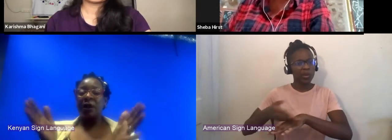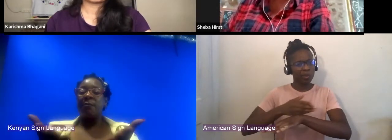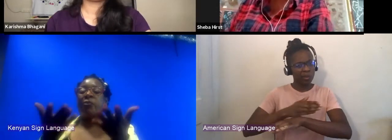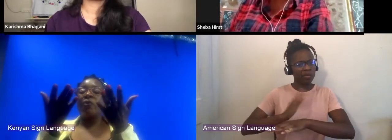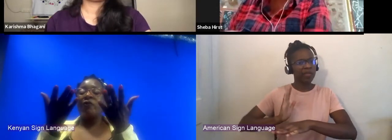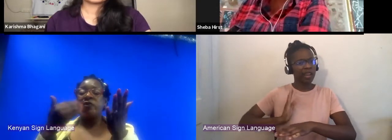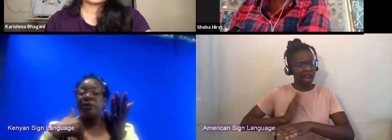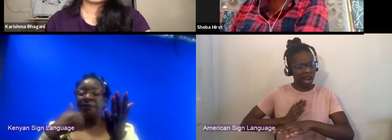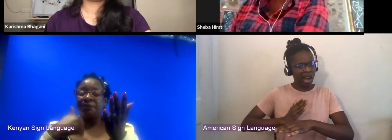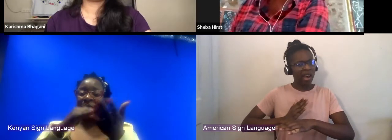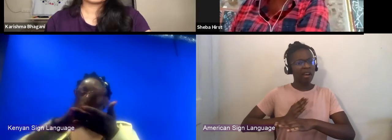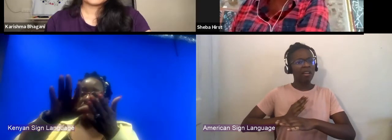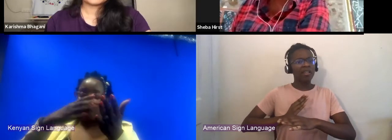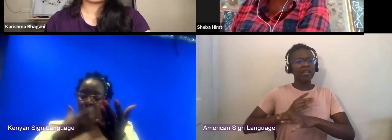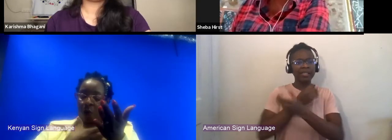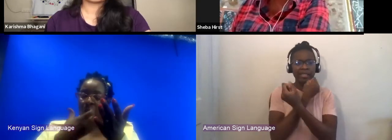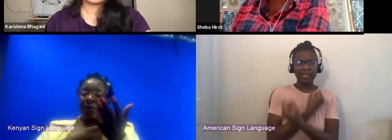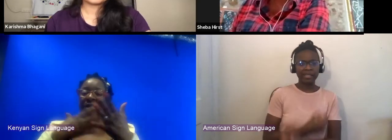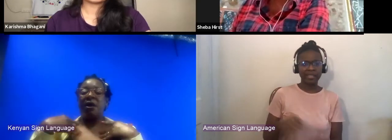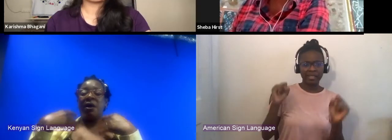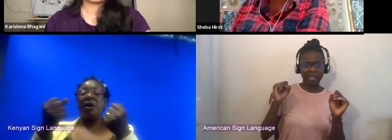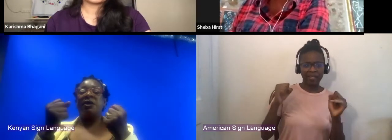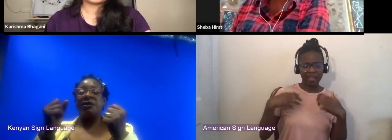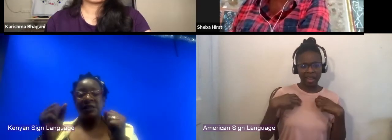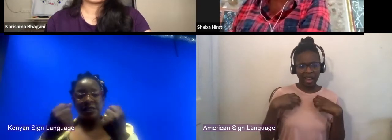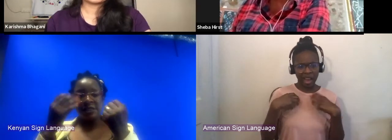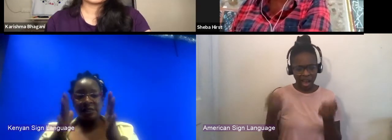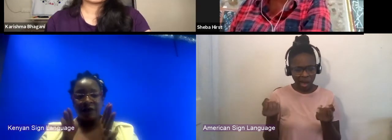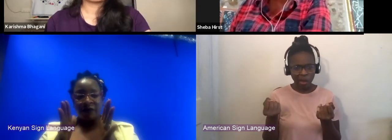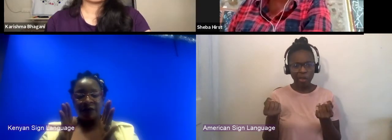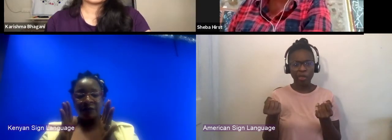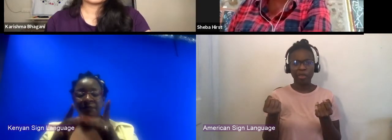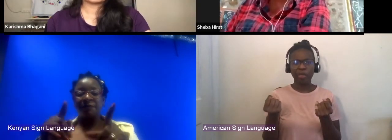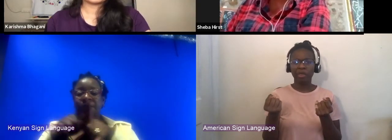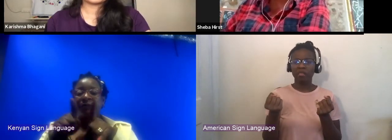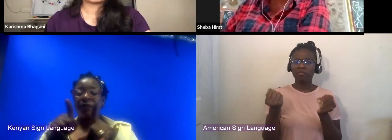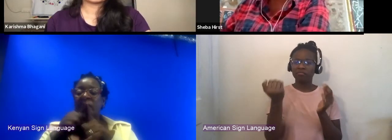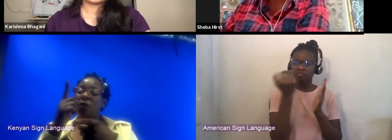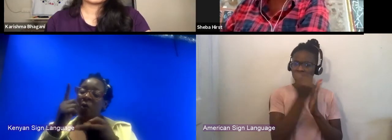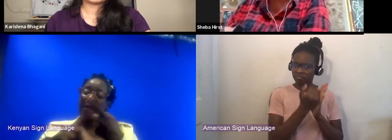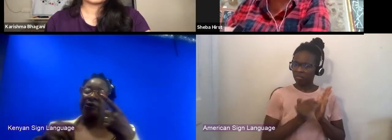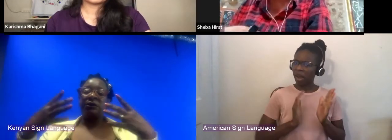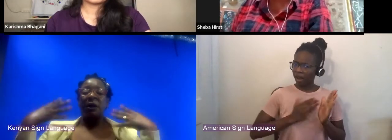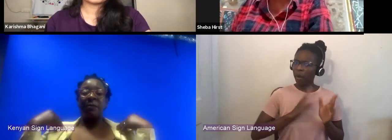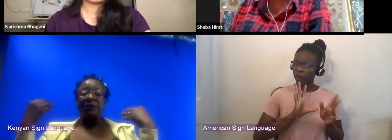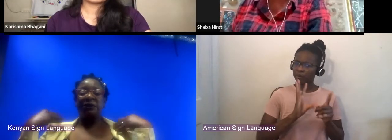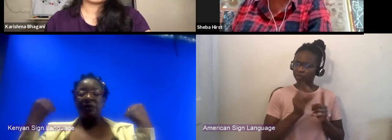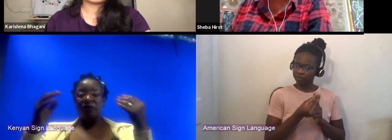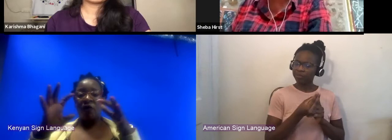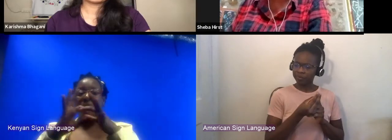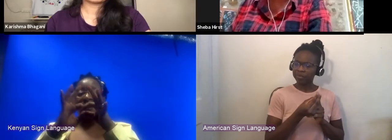and safety and fair work practice culture, just which we transferred a lot of that knowledge back